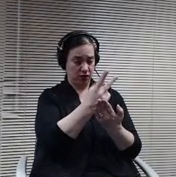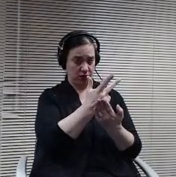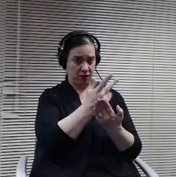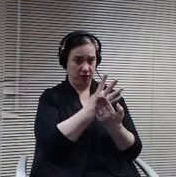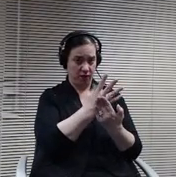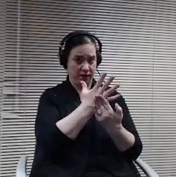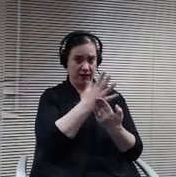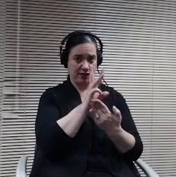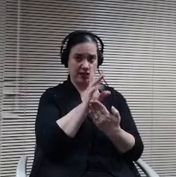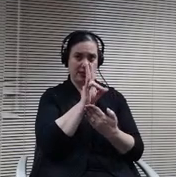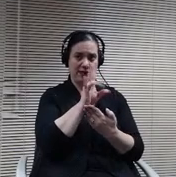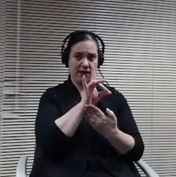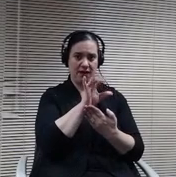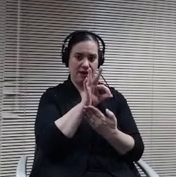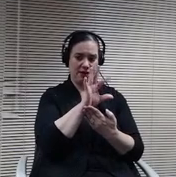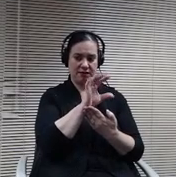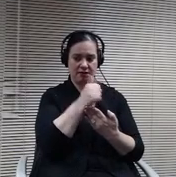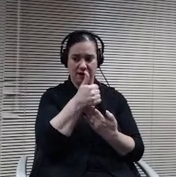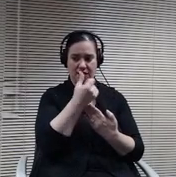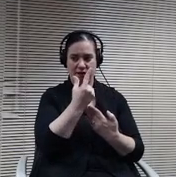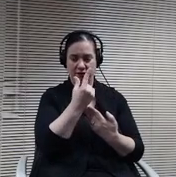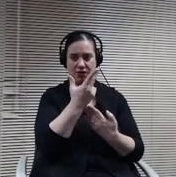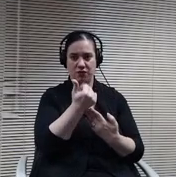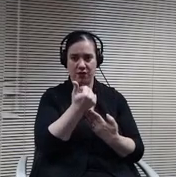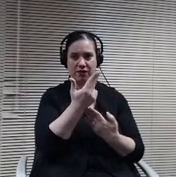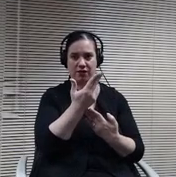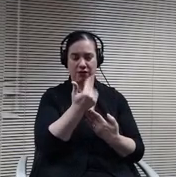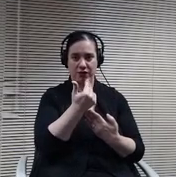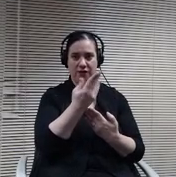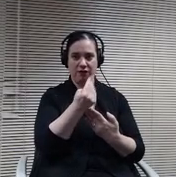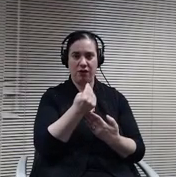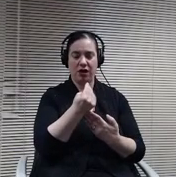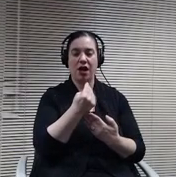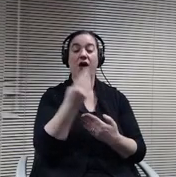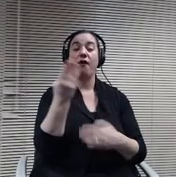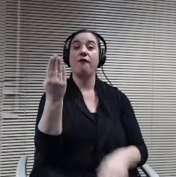should have did my math beforehand. 14 committees that